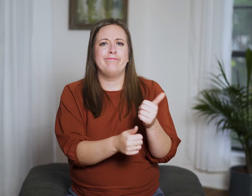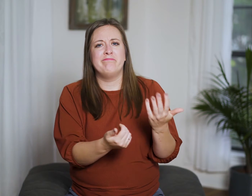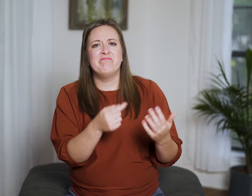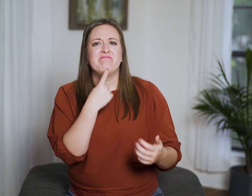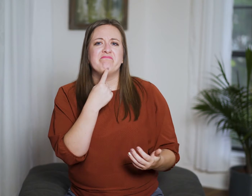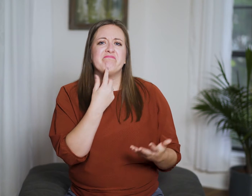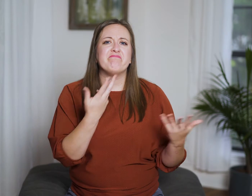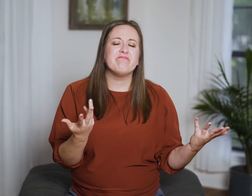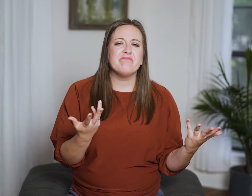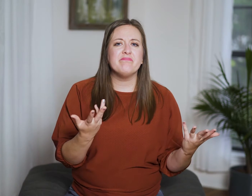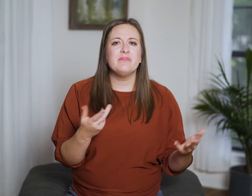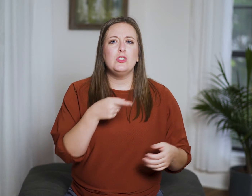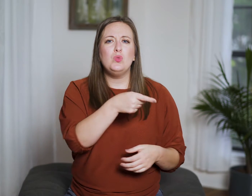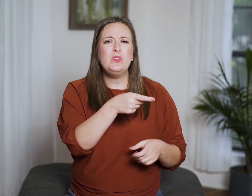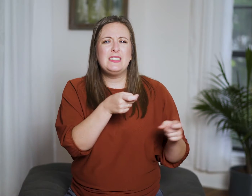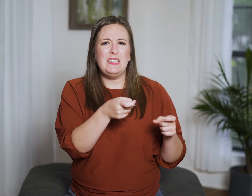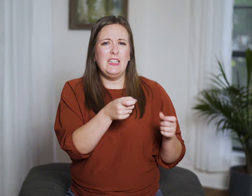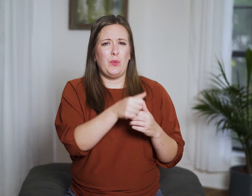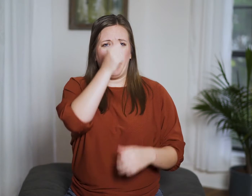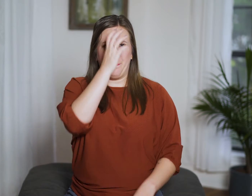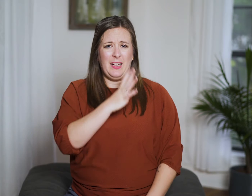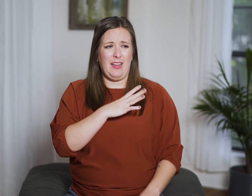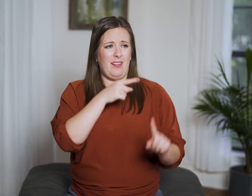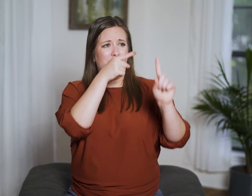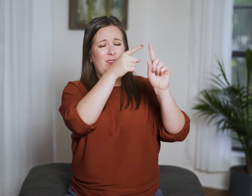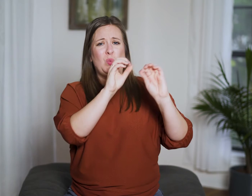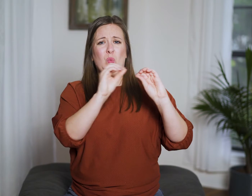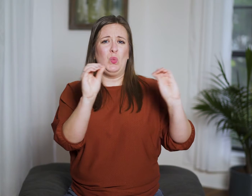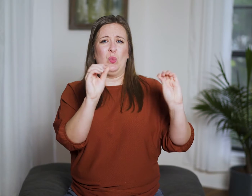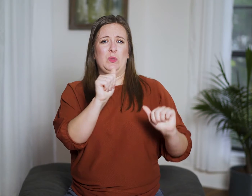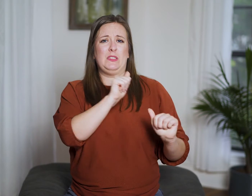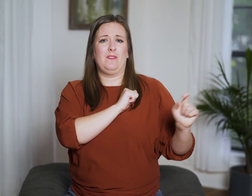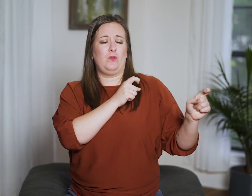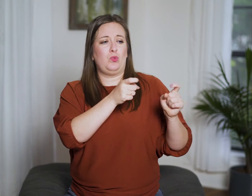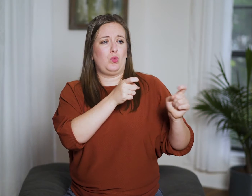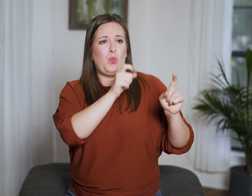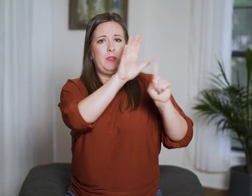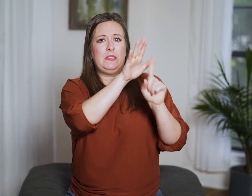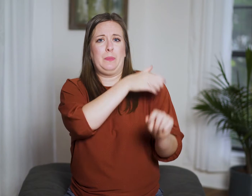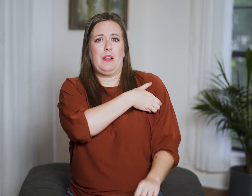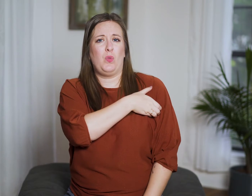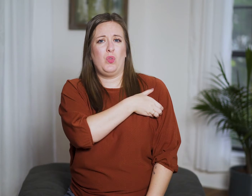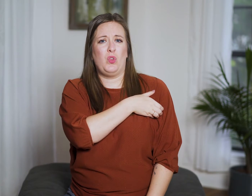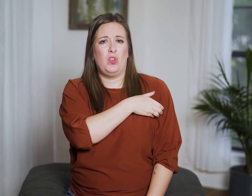He basically says, “You’re dealing with a man who has almost no restraint on his power.